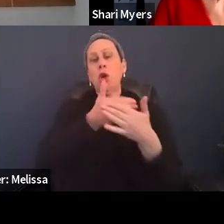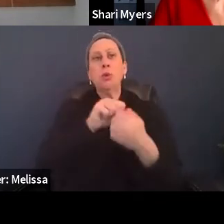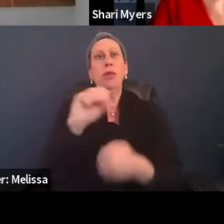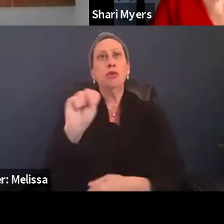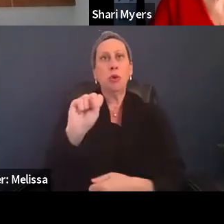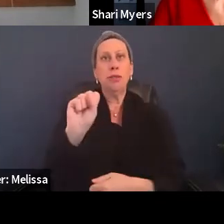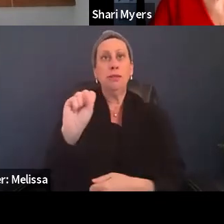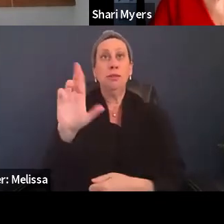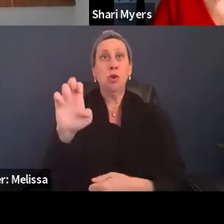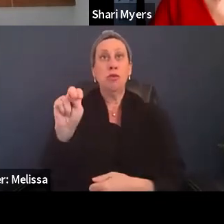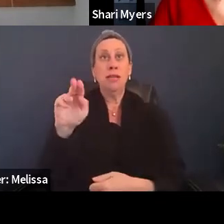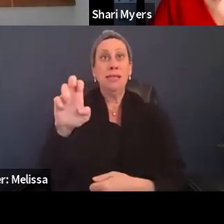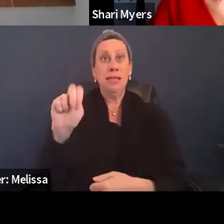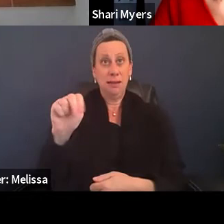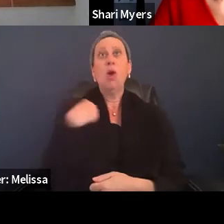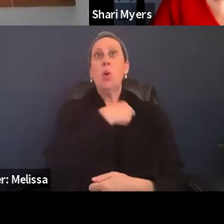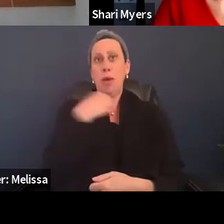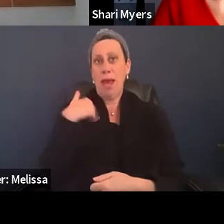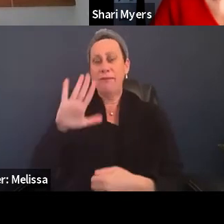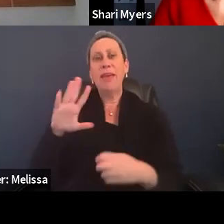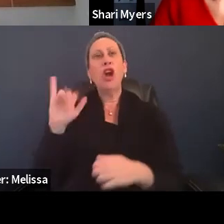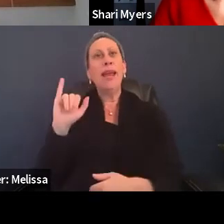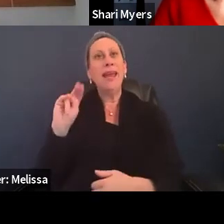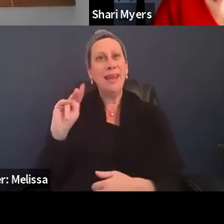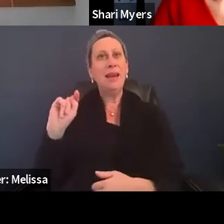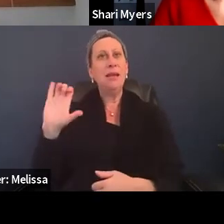and we have their ntouch app on computers